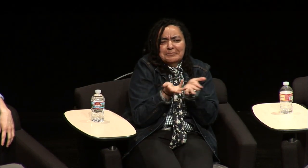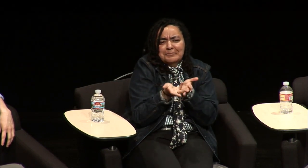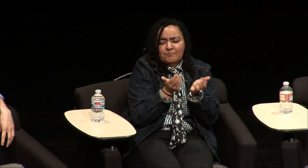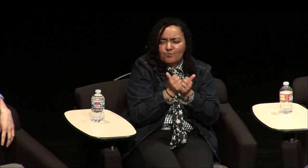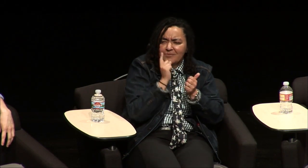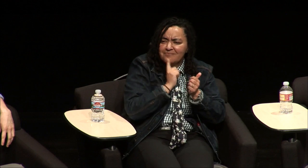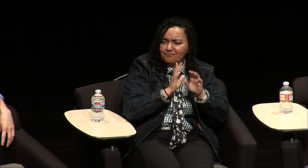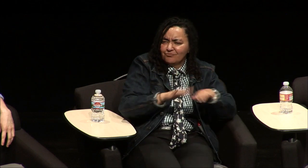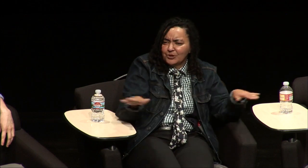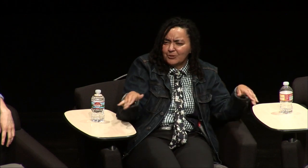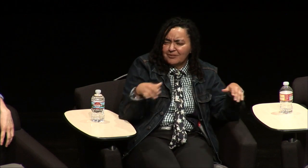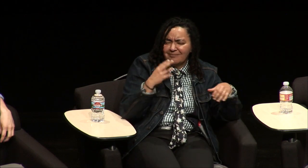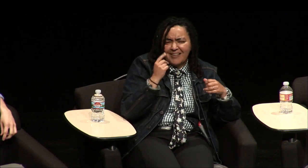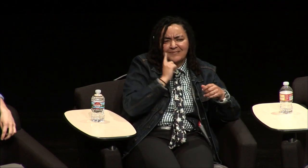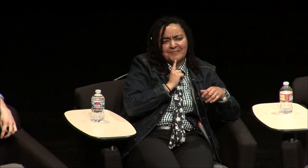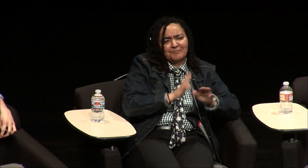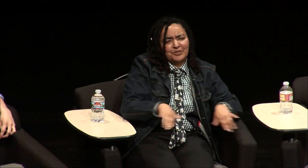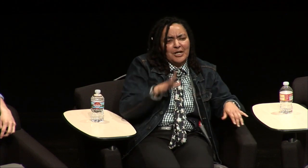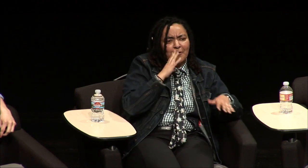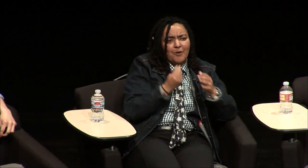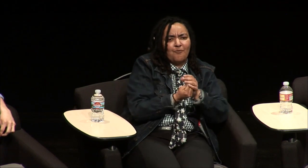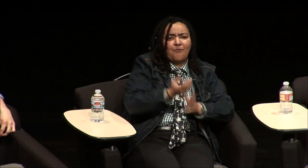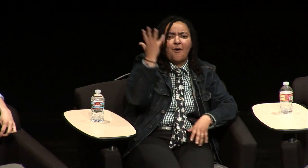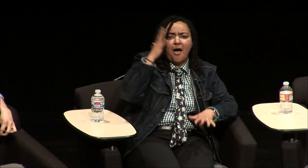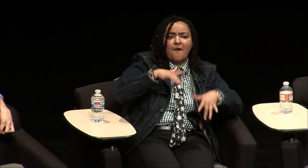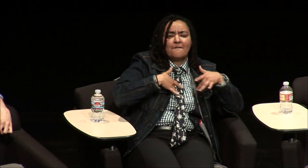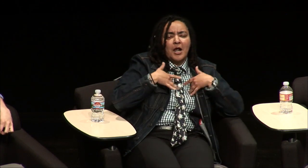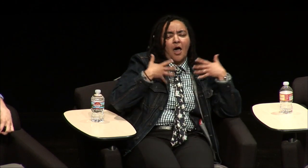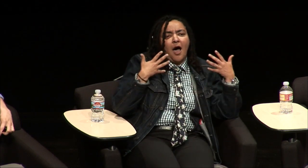that you could communicate with your deaf child and your deaf child would